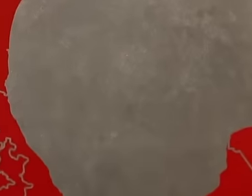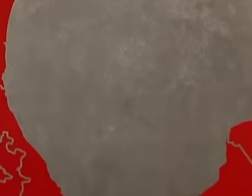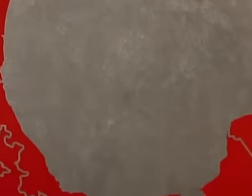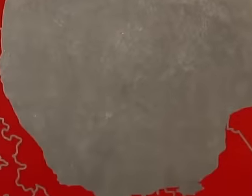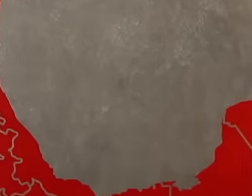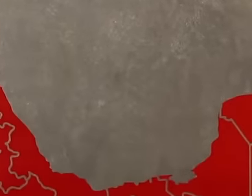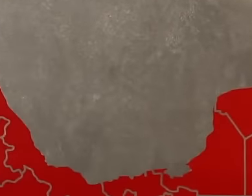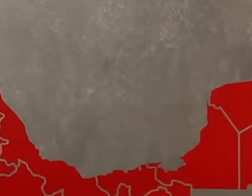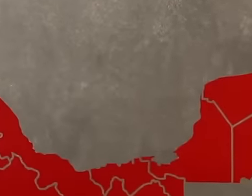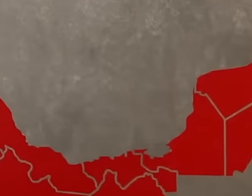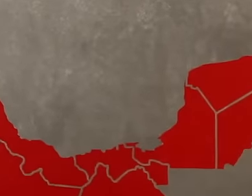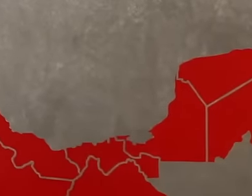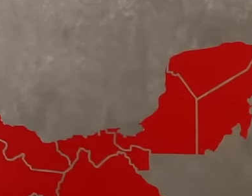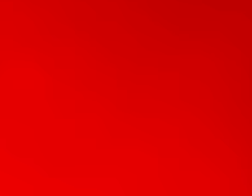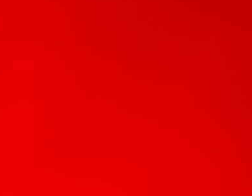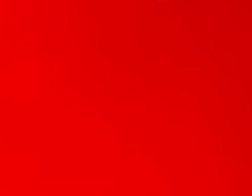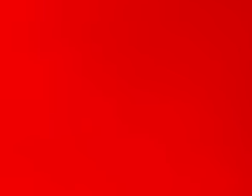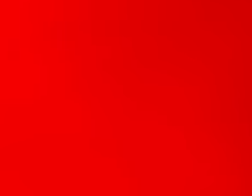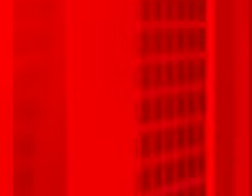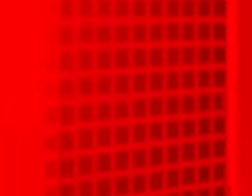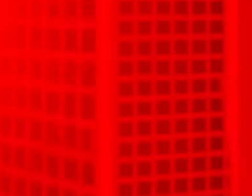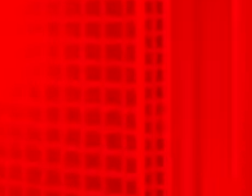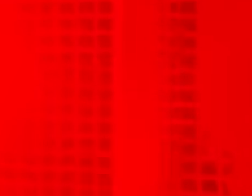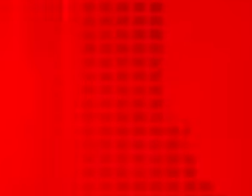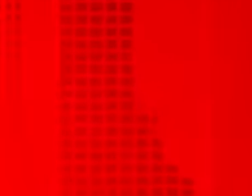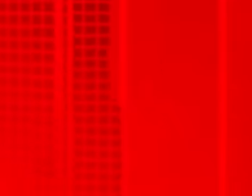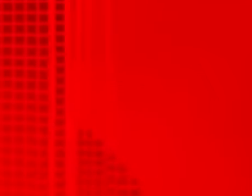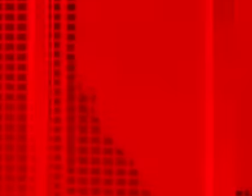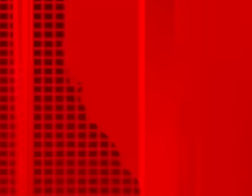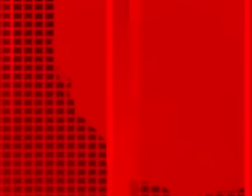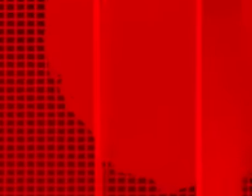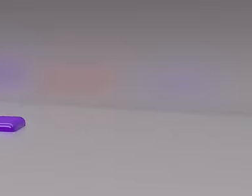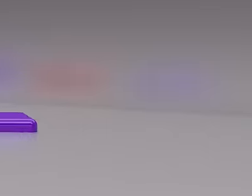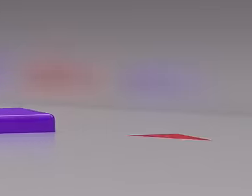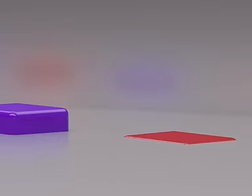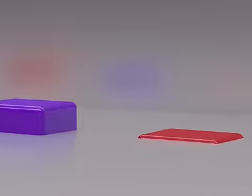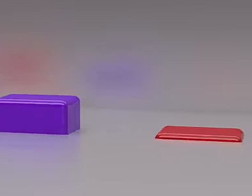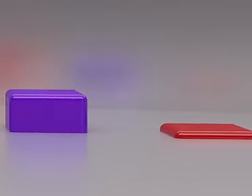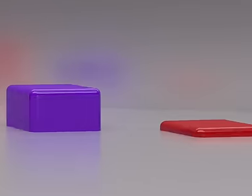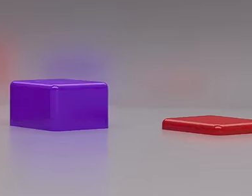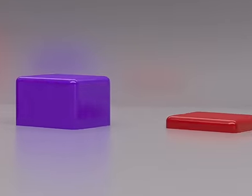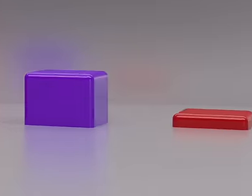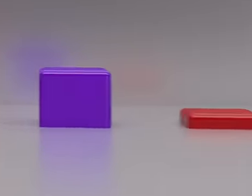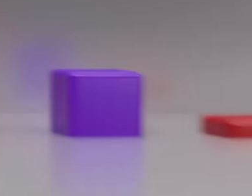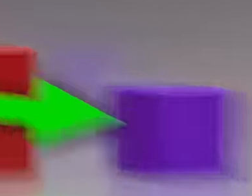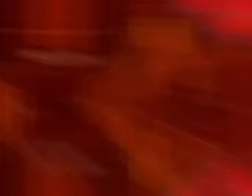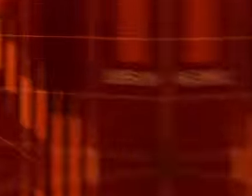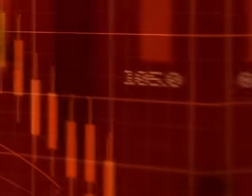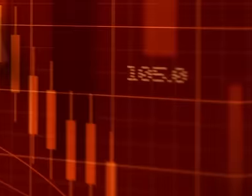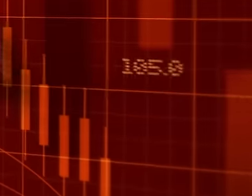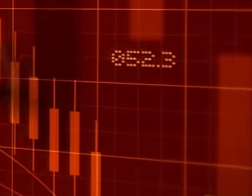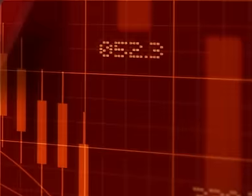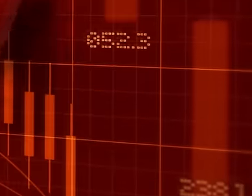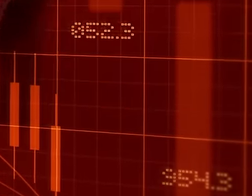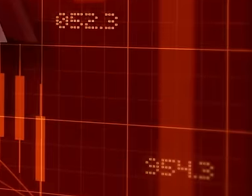that for many decades was in first place and today is considered one of the worst